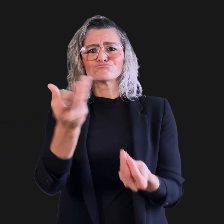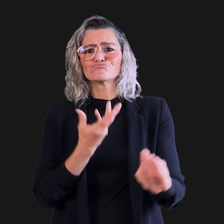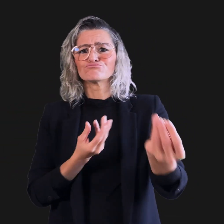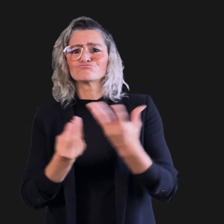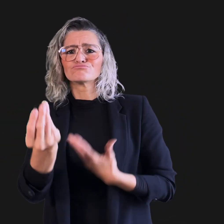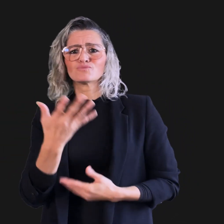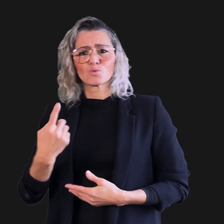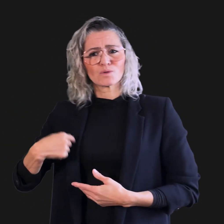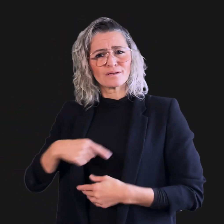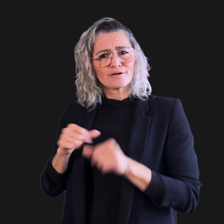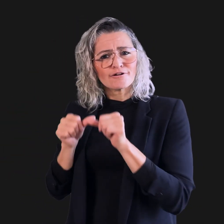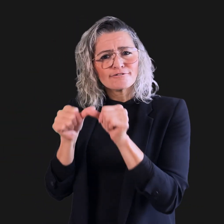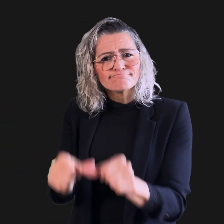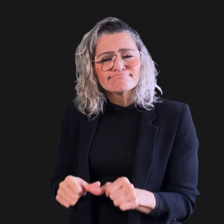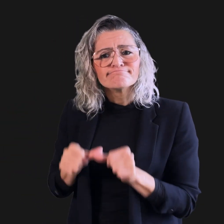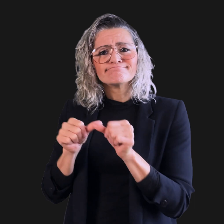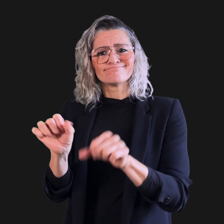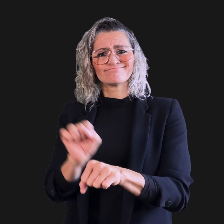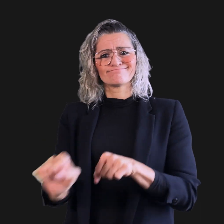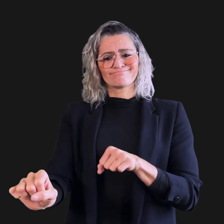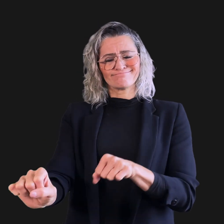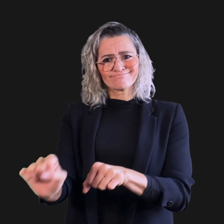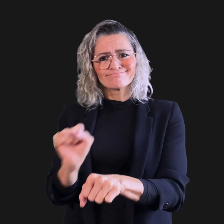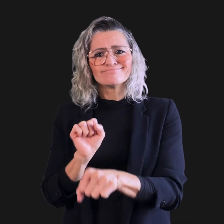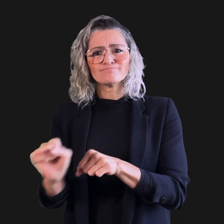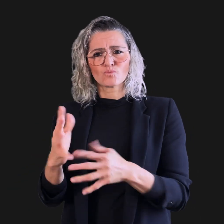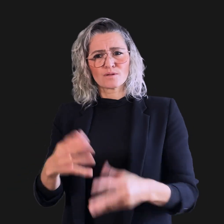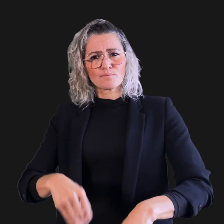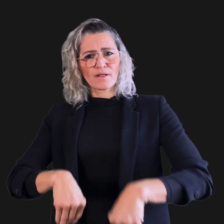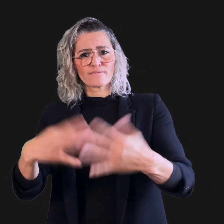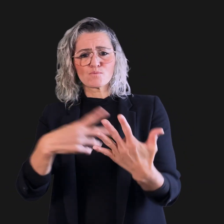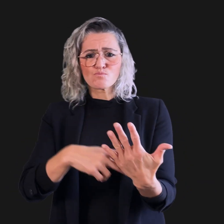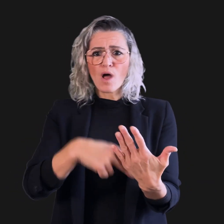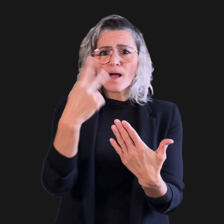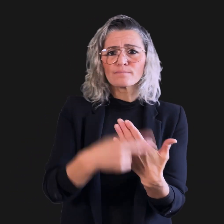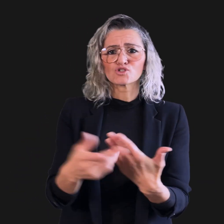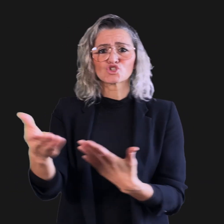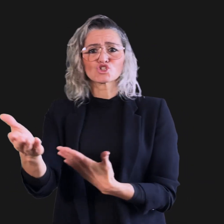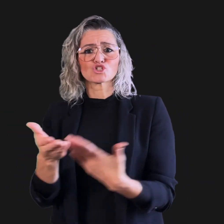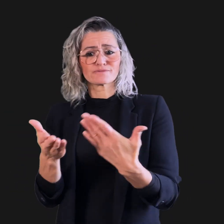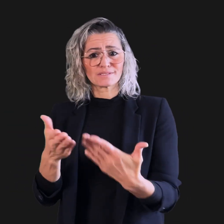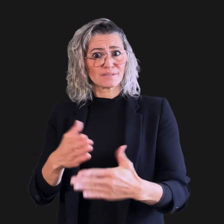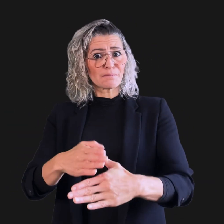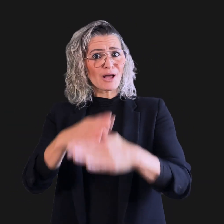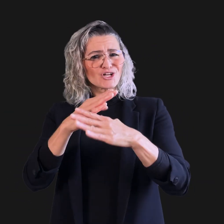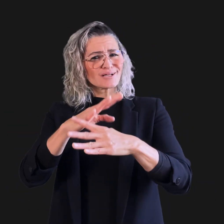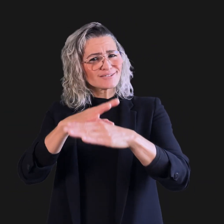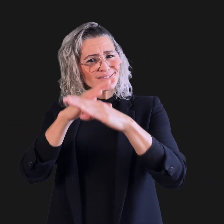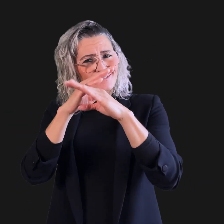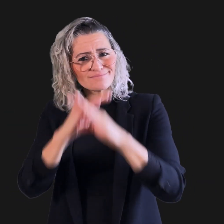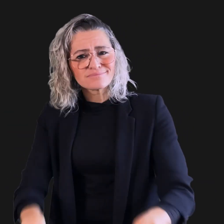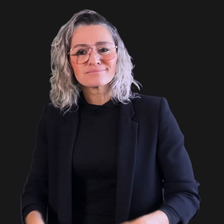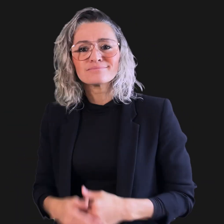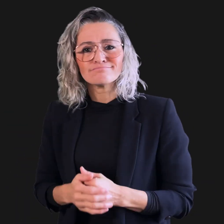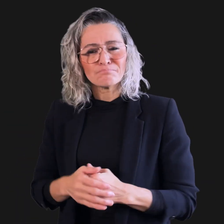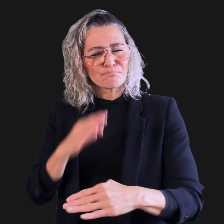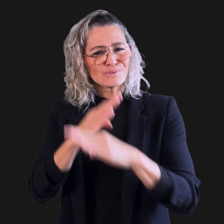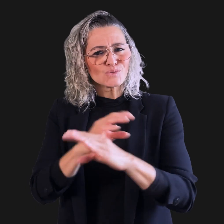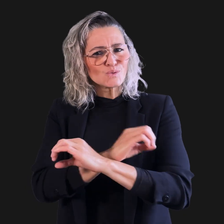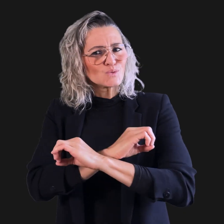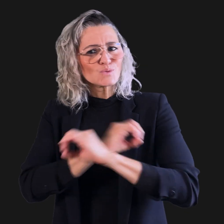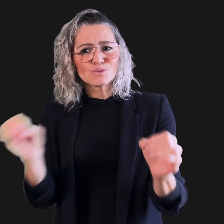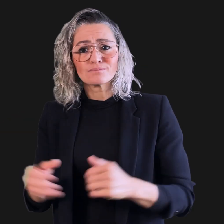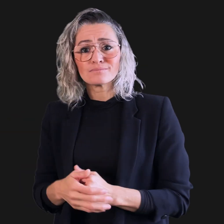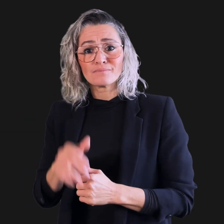we have continued working towards providing barrier-free programs and services.